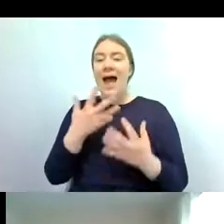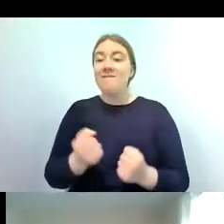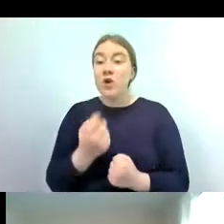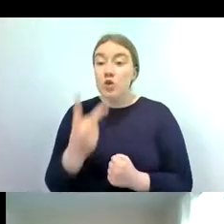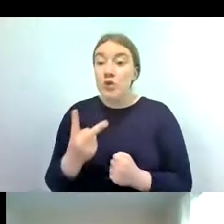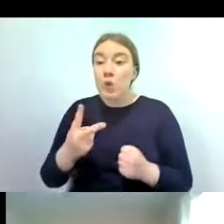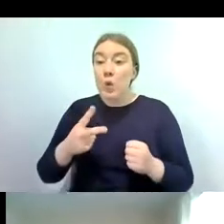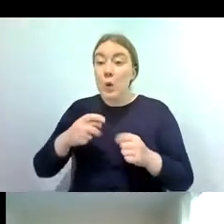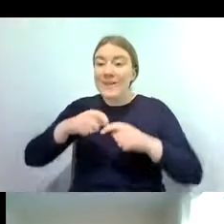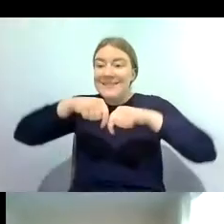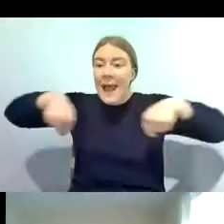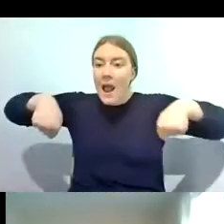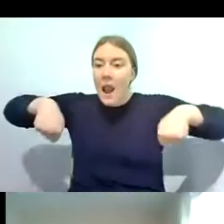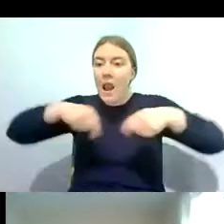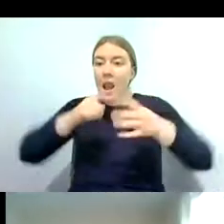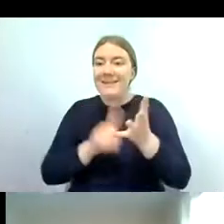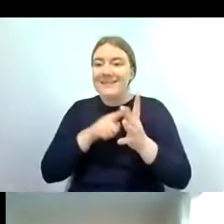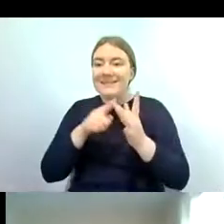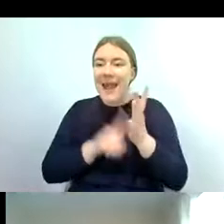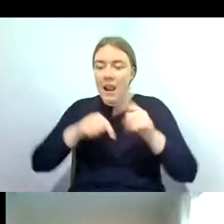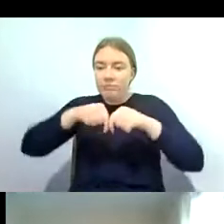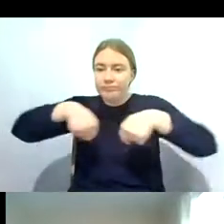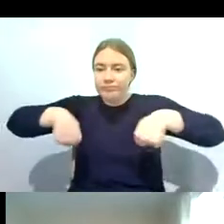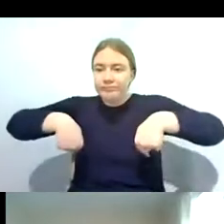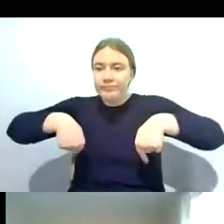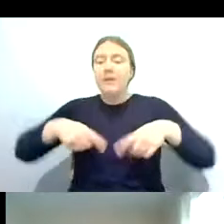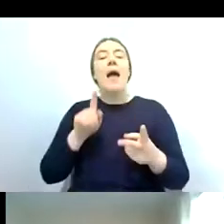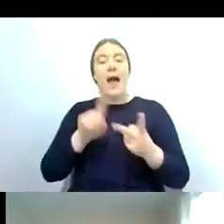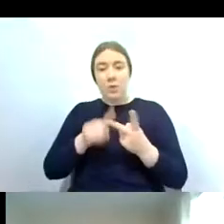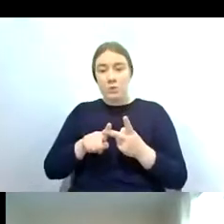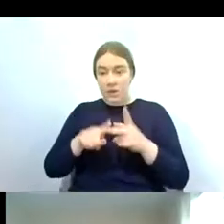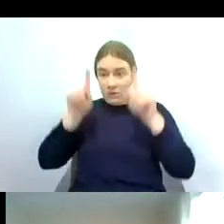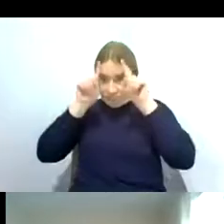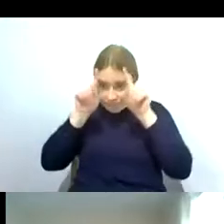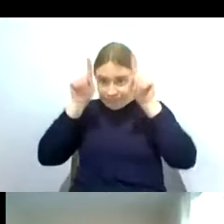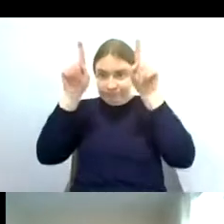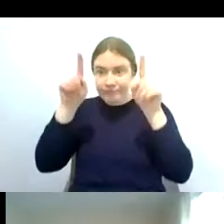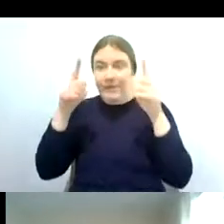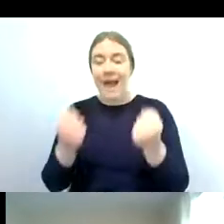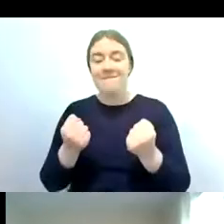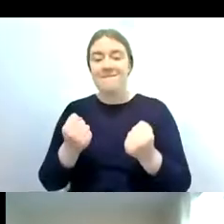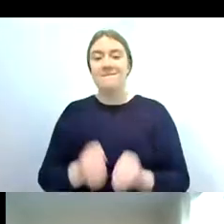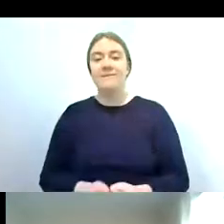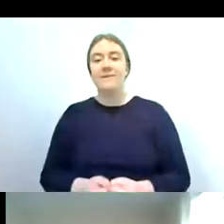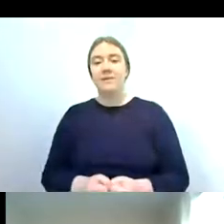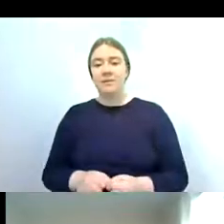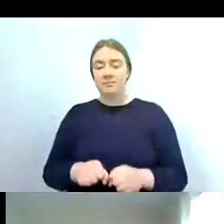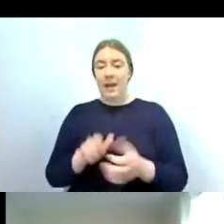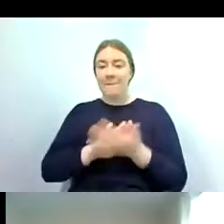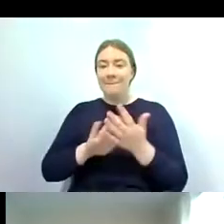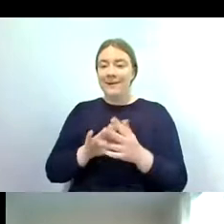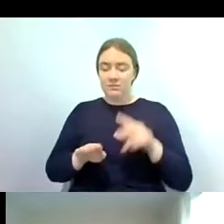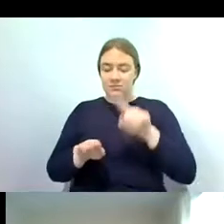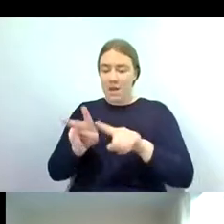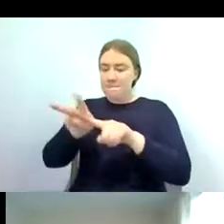abdomen and the two long antenna on the head and so you can see when you look at the image that